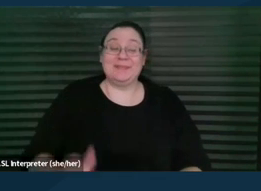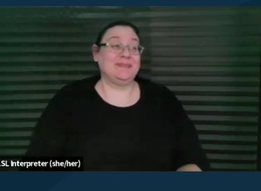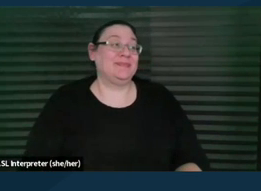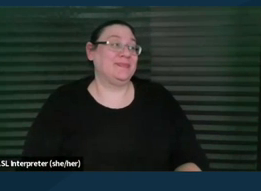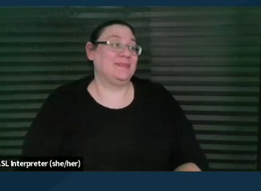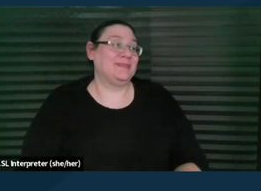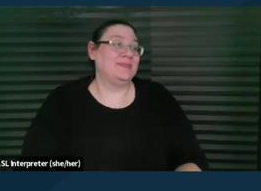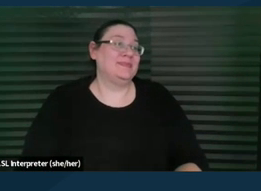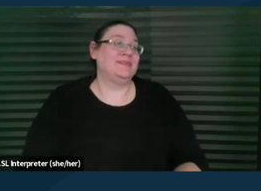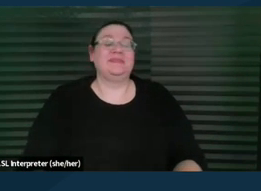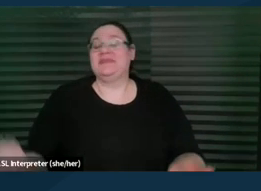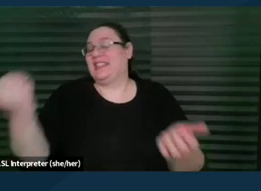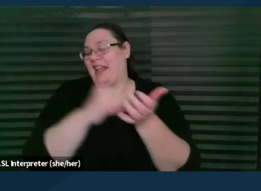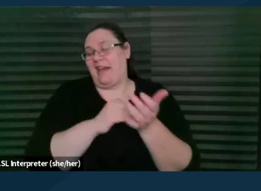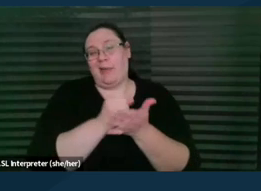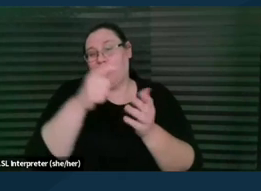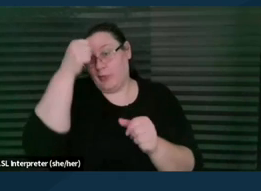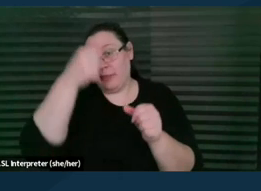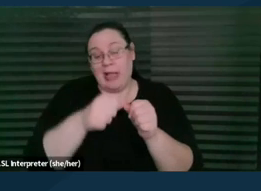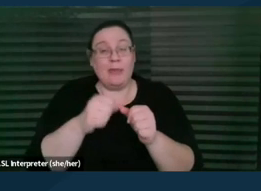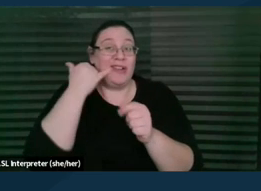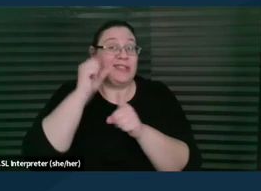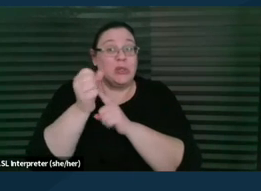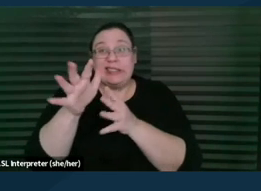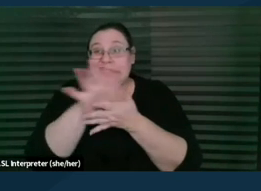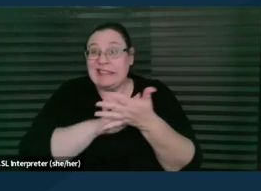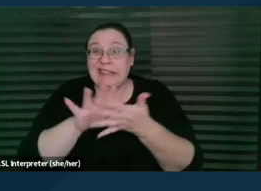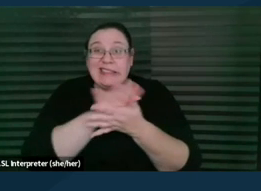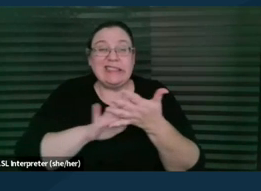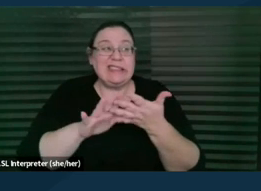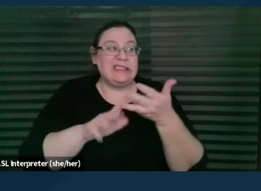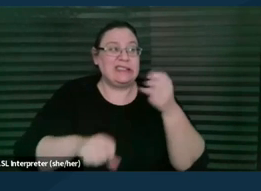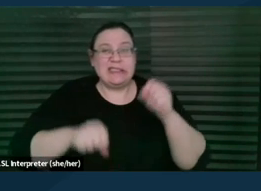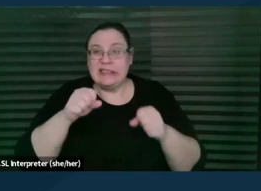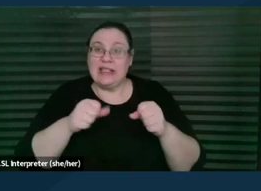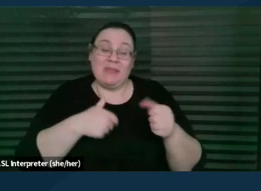So again, just a reminder, if it's an ambiguous situation, you actually don't know what you're allowed or not allowed to do,